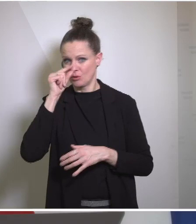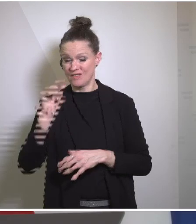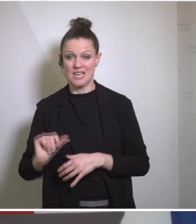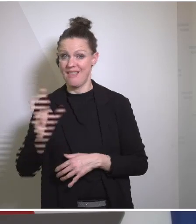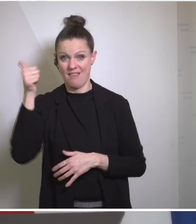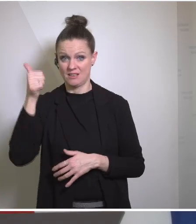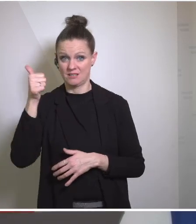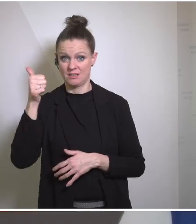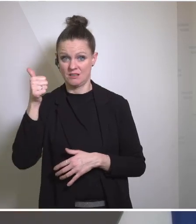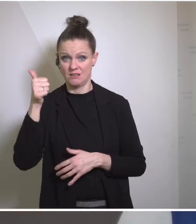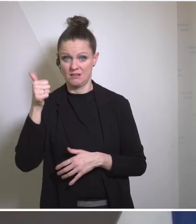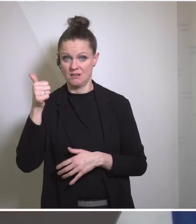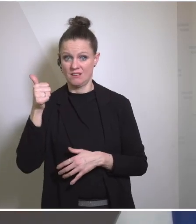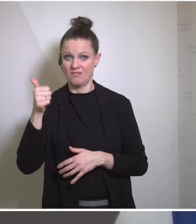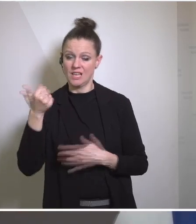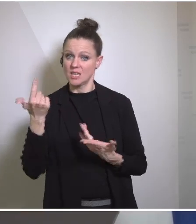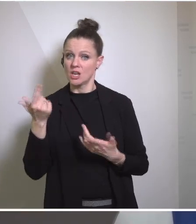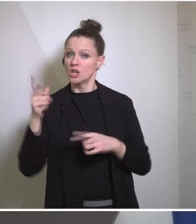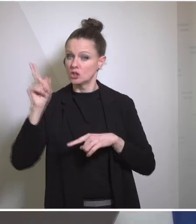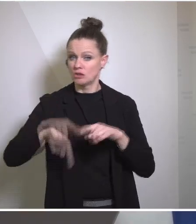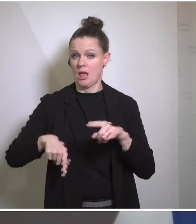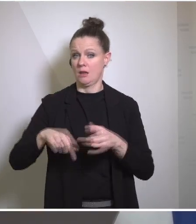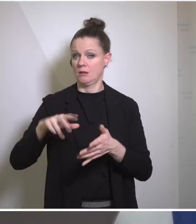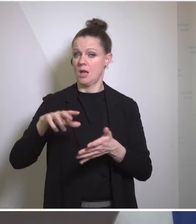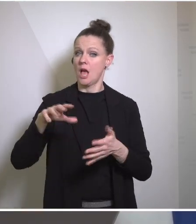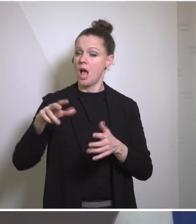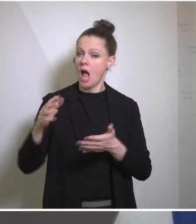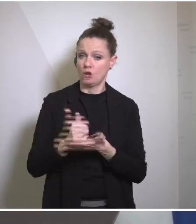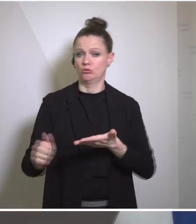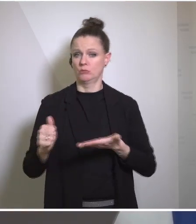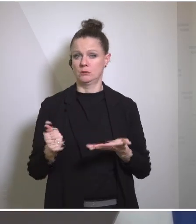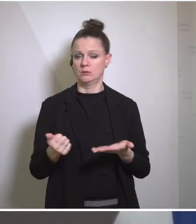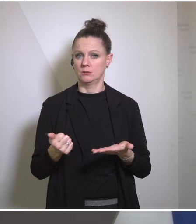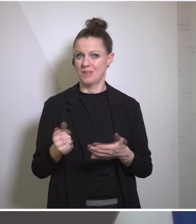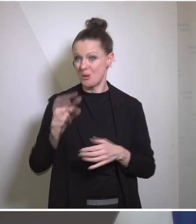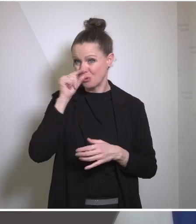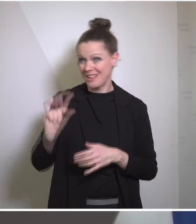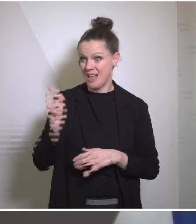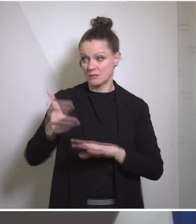it wasn't anybody of those. It wasn't the Soviet Union. Putin was the first one. So we, and yes,